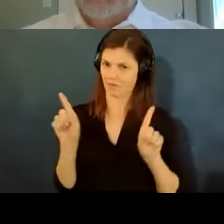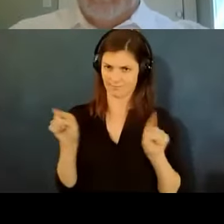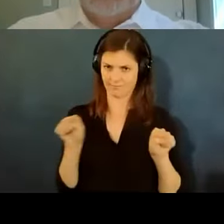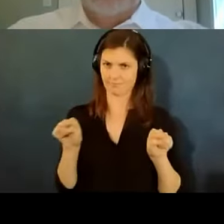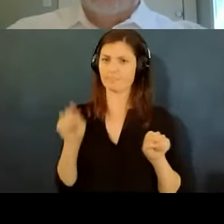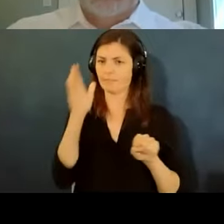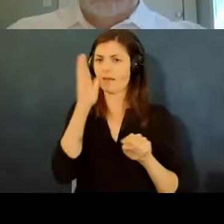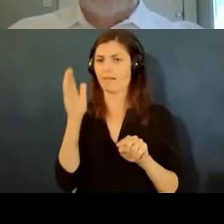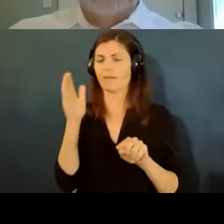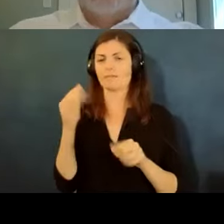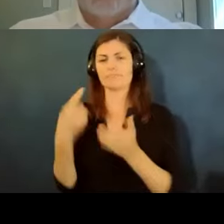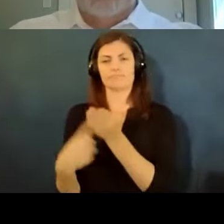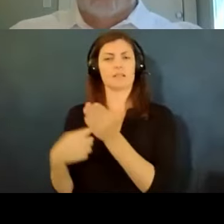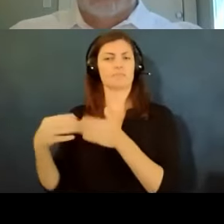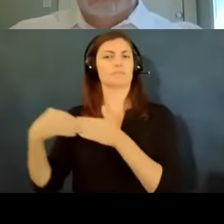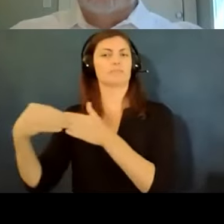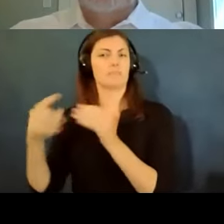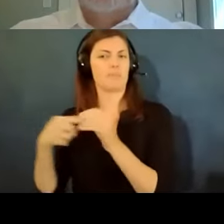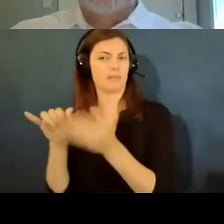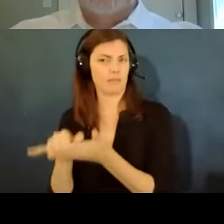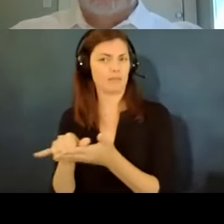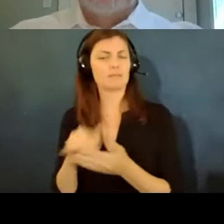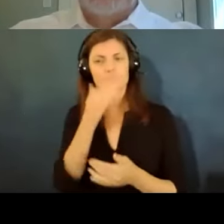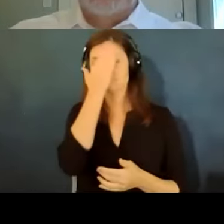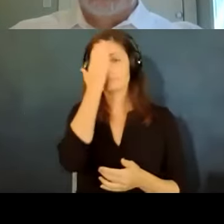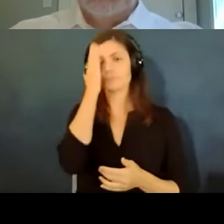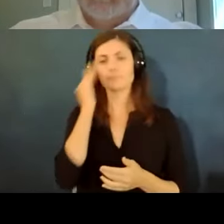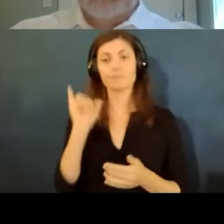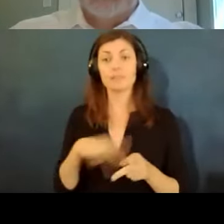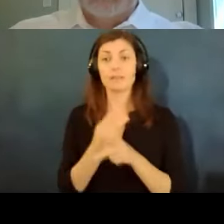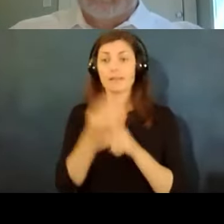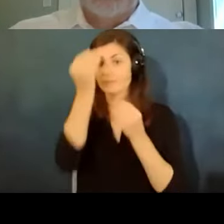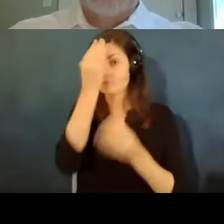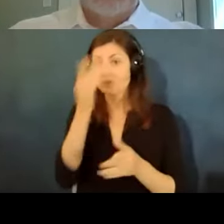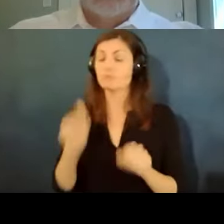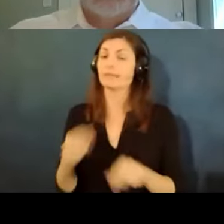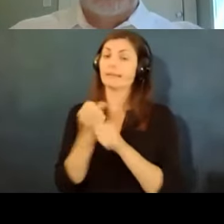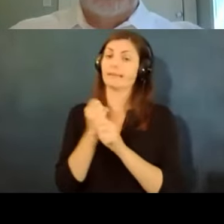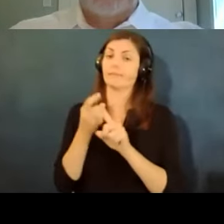that so that's sort of the kinds of information that you can get from the eeoc and it is helpful